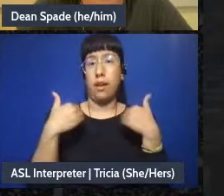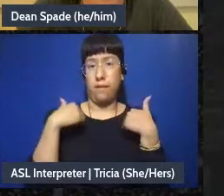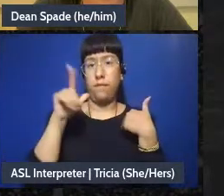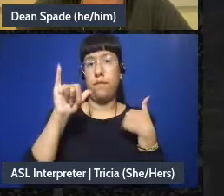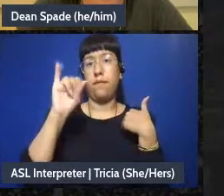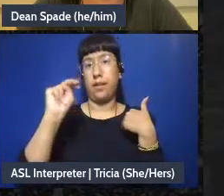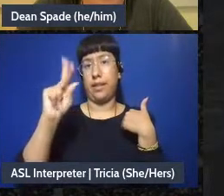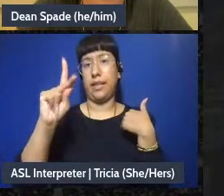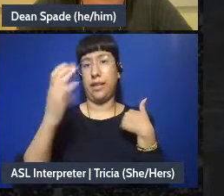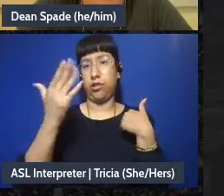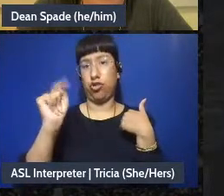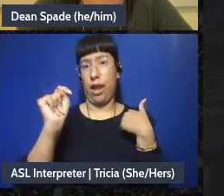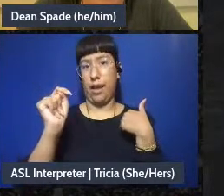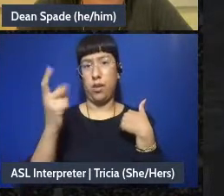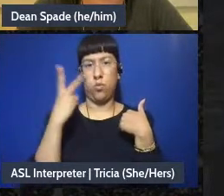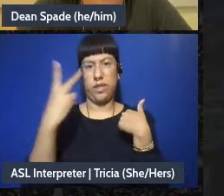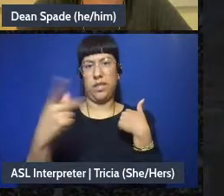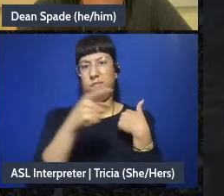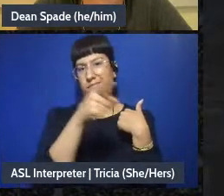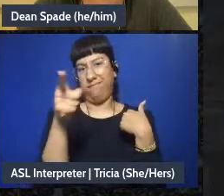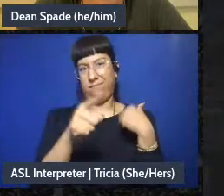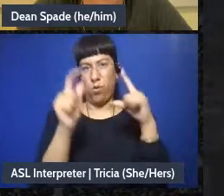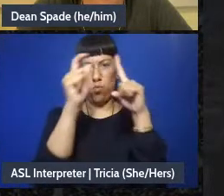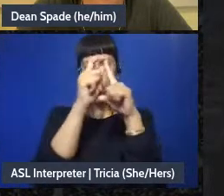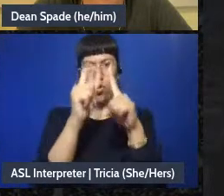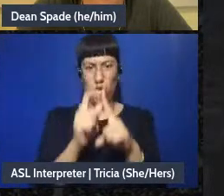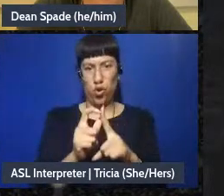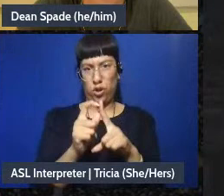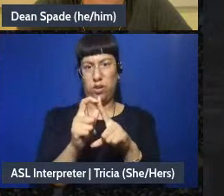and we can see what people are saying their groups are providing appearing on the screen